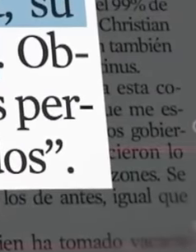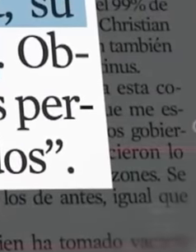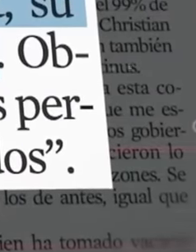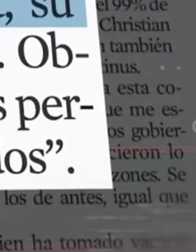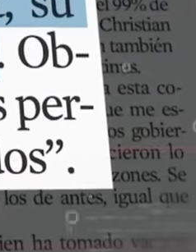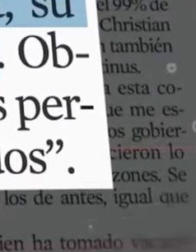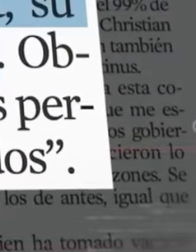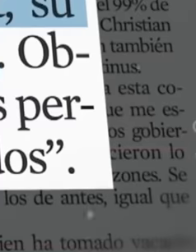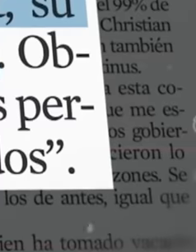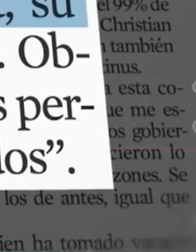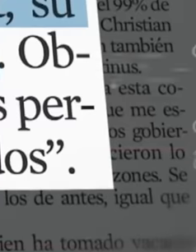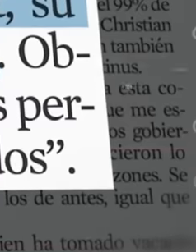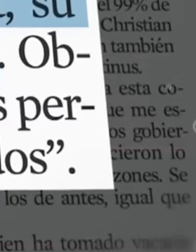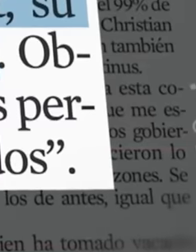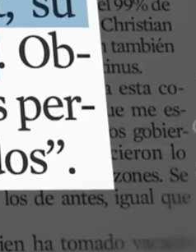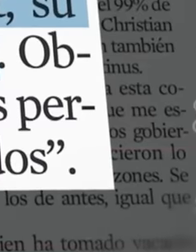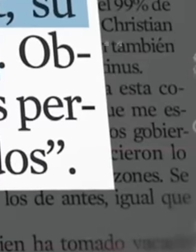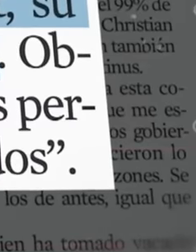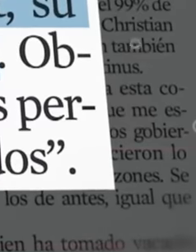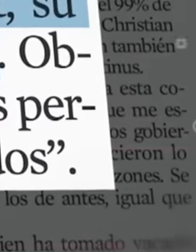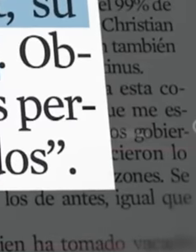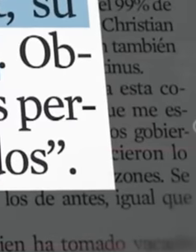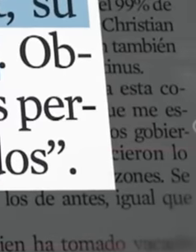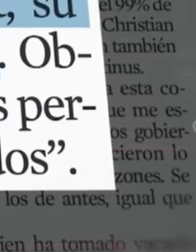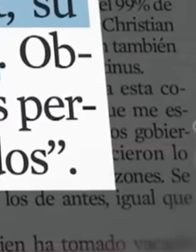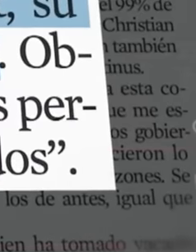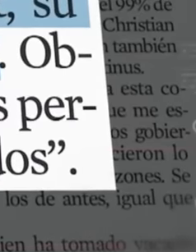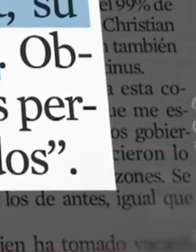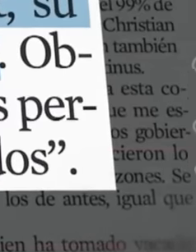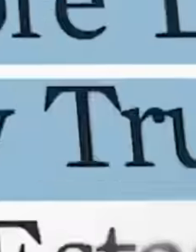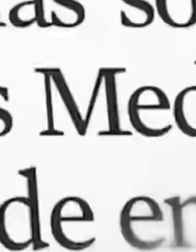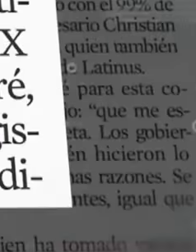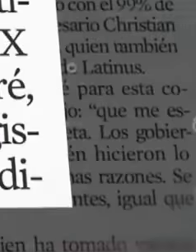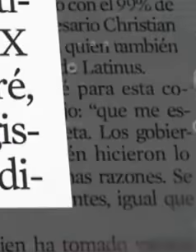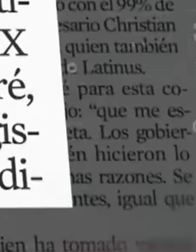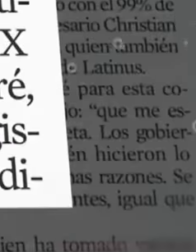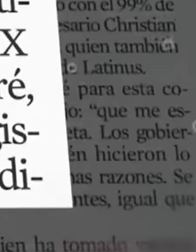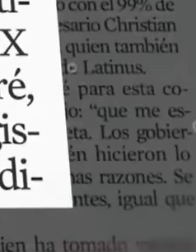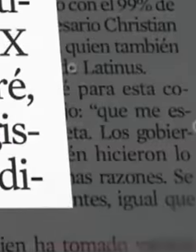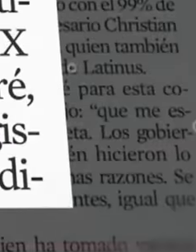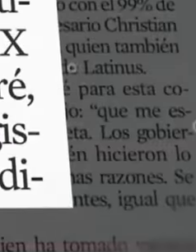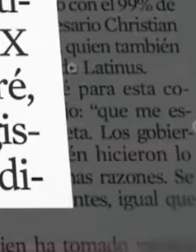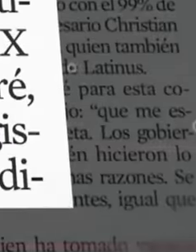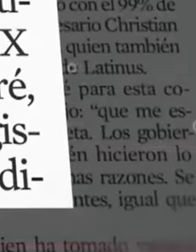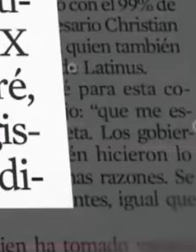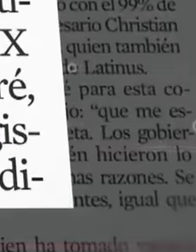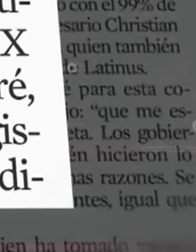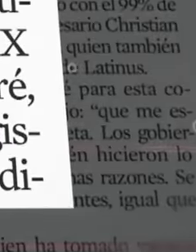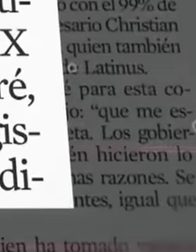Finance initiated two alleged investigations, one in February and another in June against Trujillo Carlos